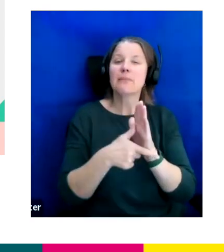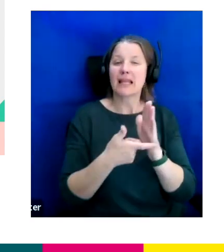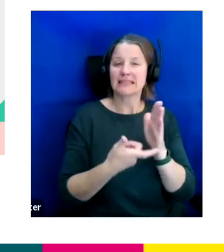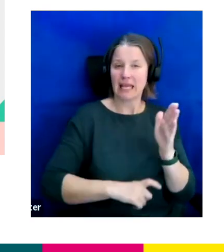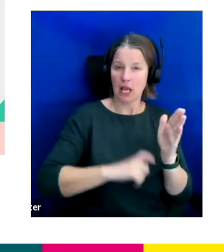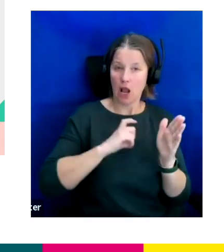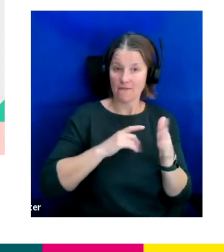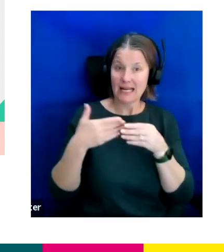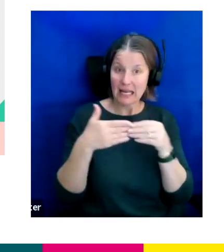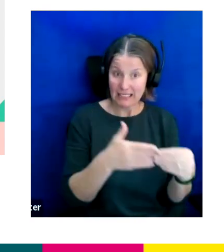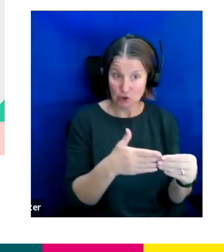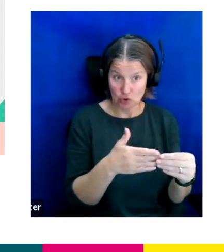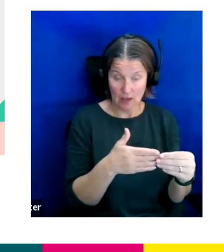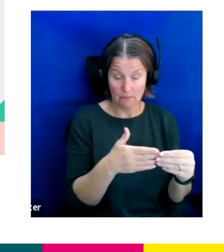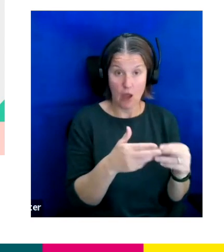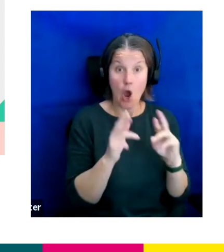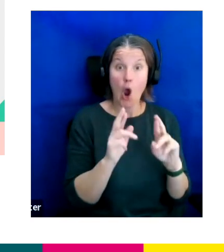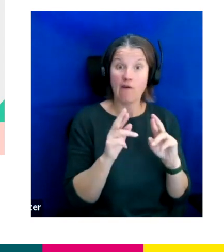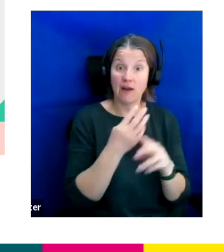Now hopefully some of you on this call will be familiar with this already.